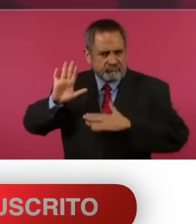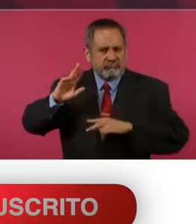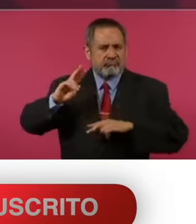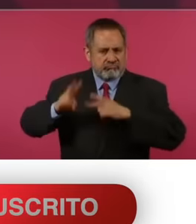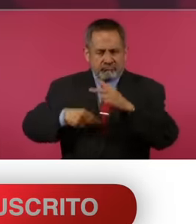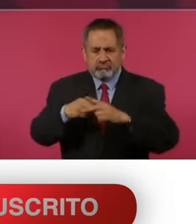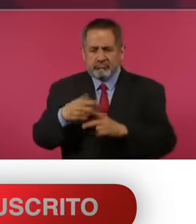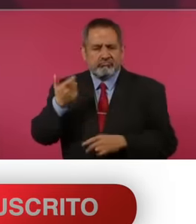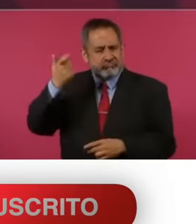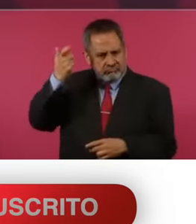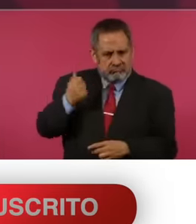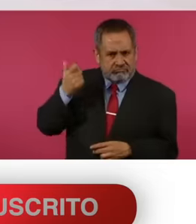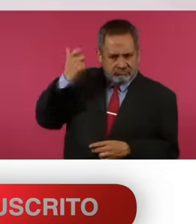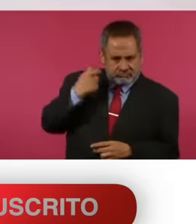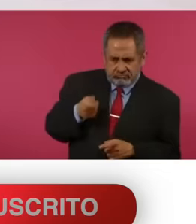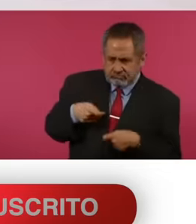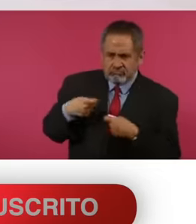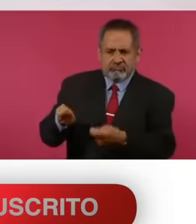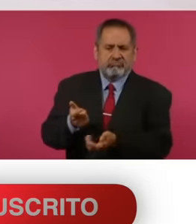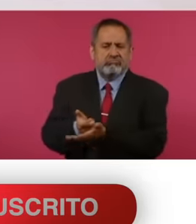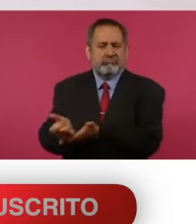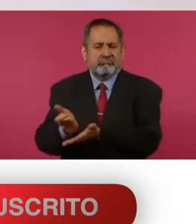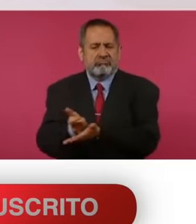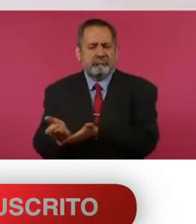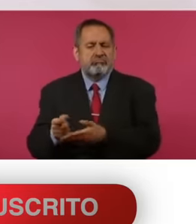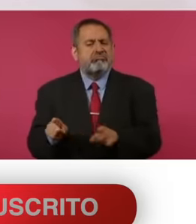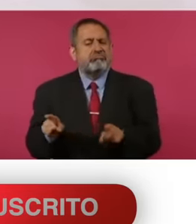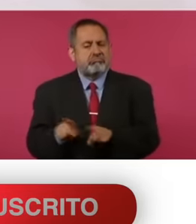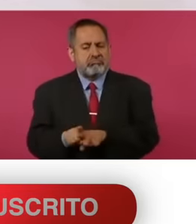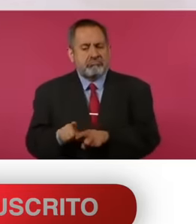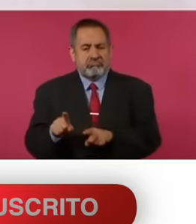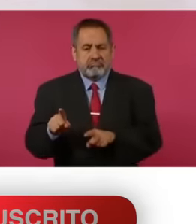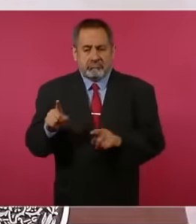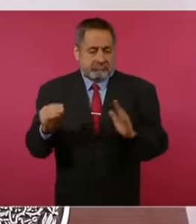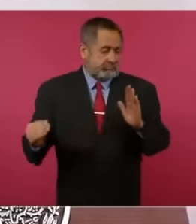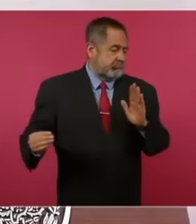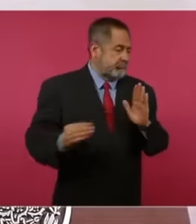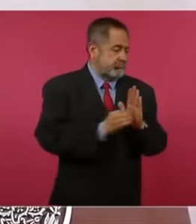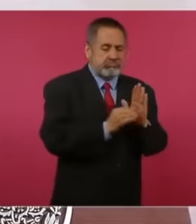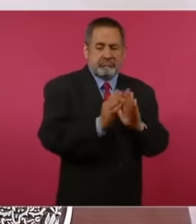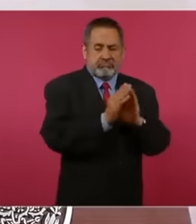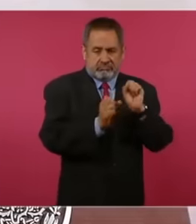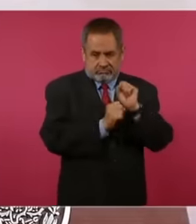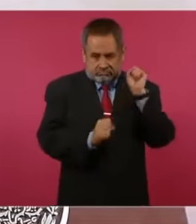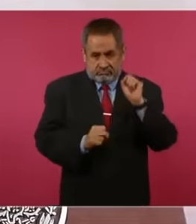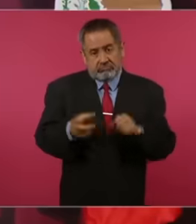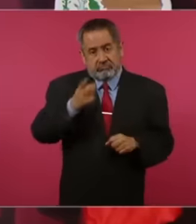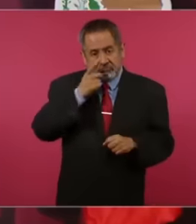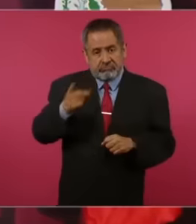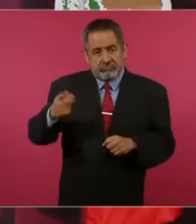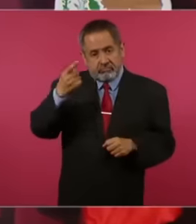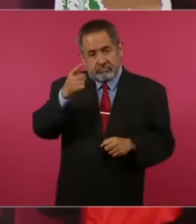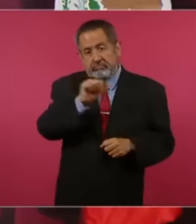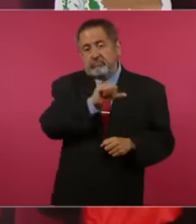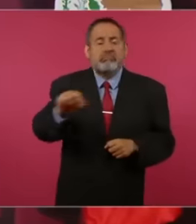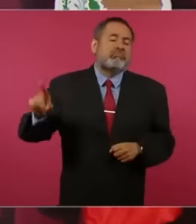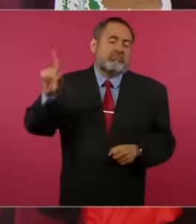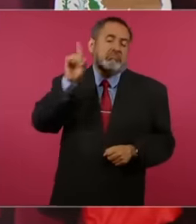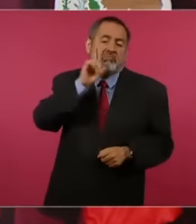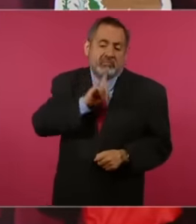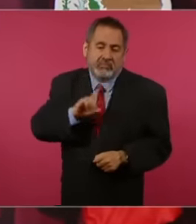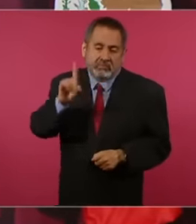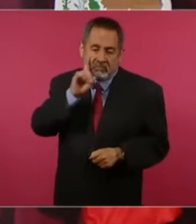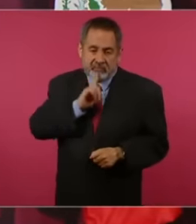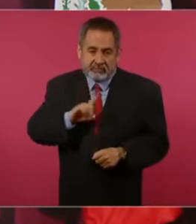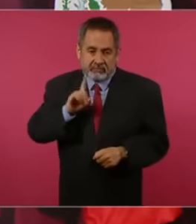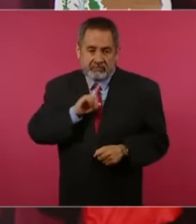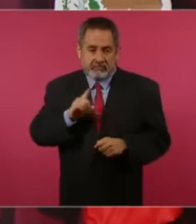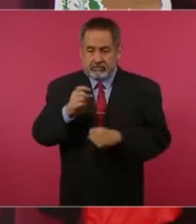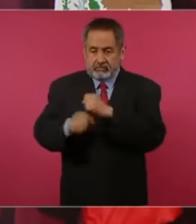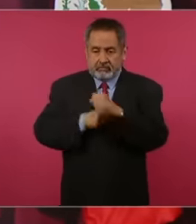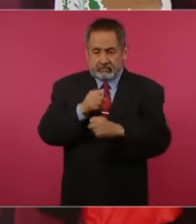be a pension It will also be raised to constitutional rank for women from 60 to